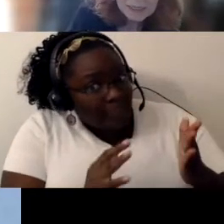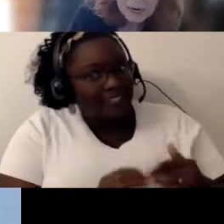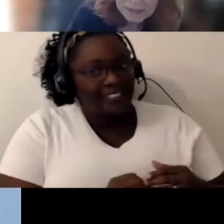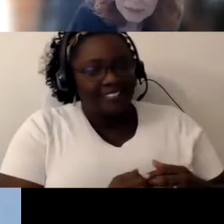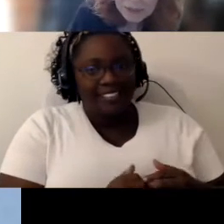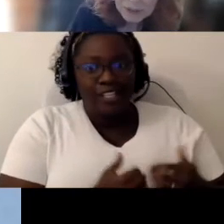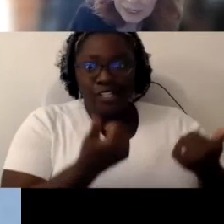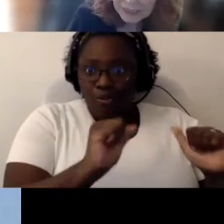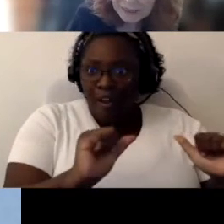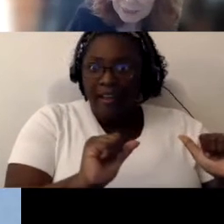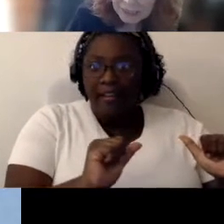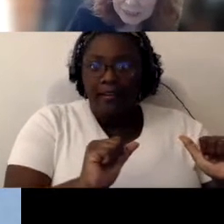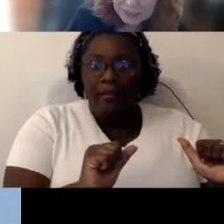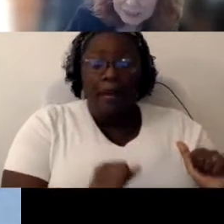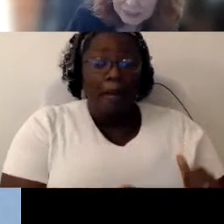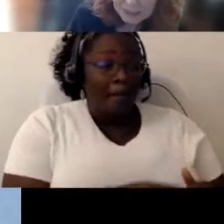not to create dependencies